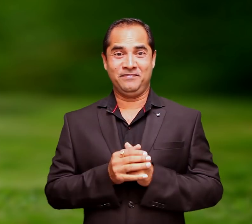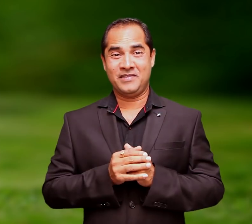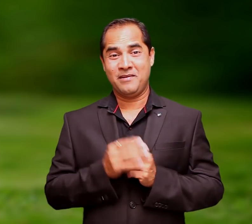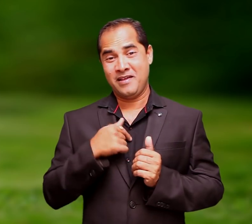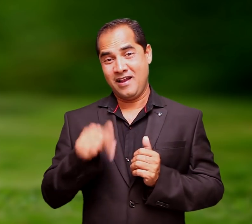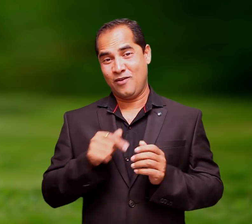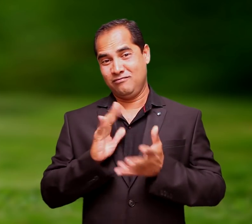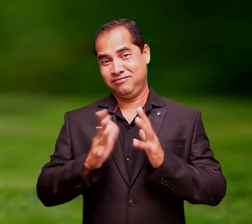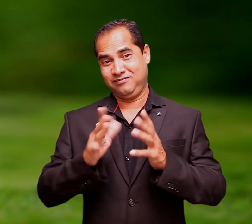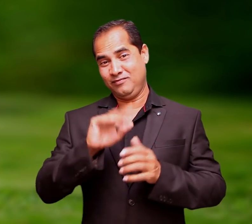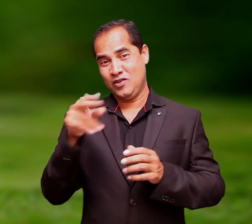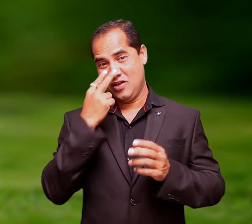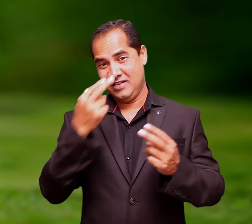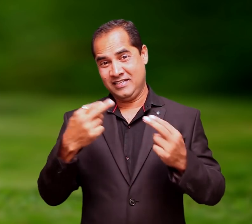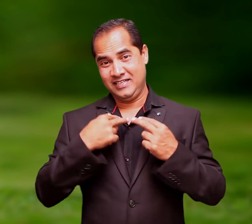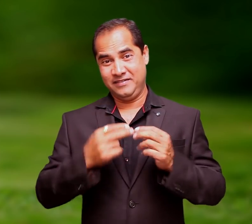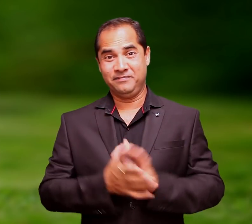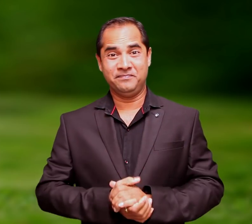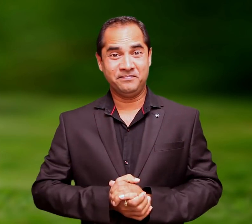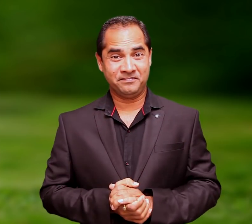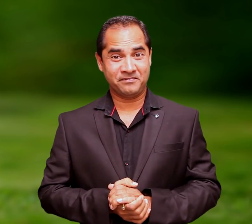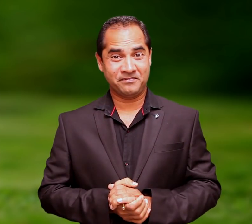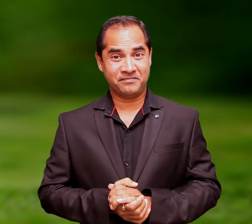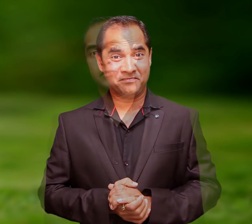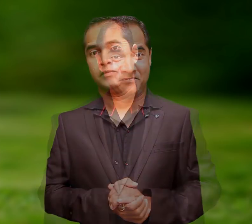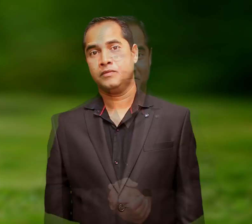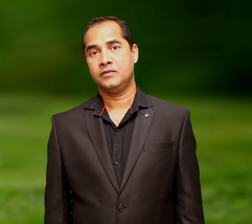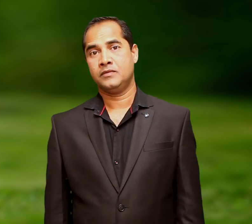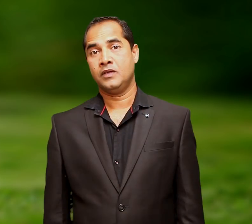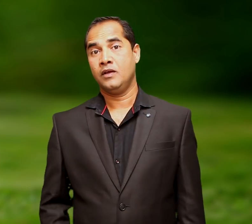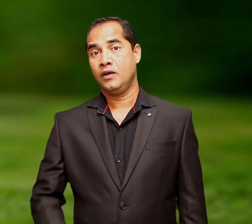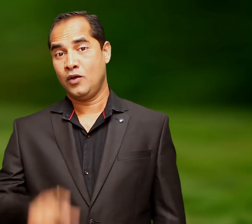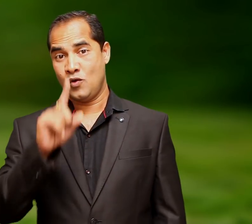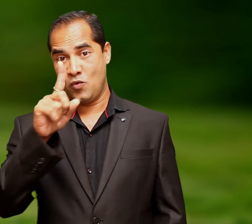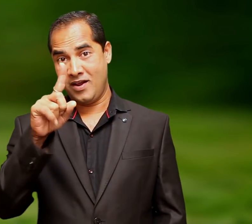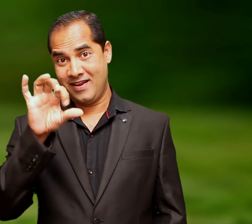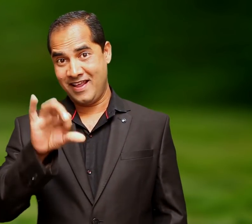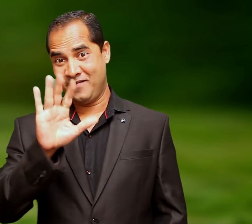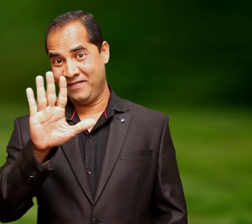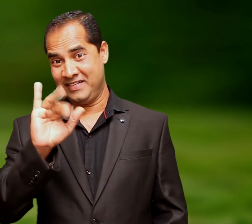Now I would be signing the story, everyone watch me.